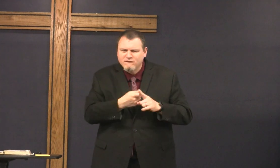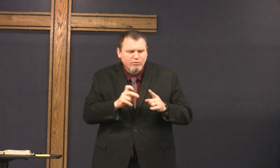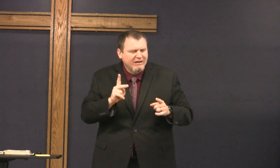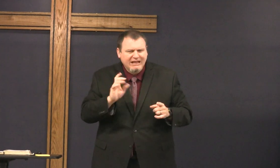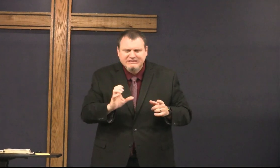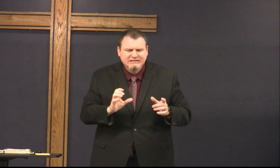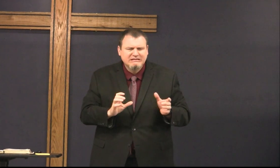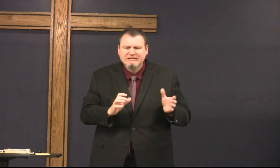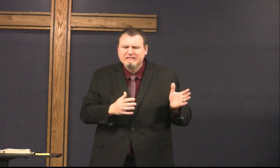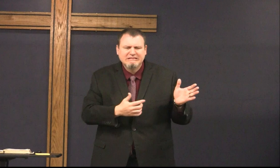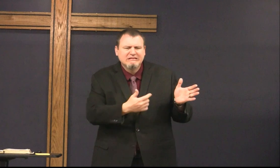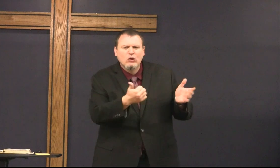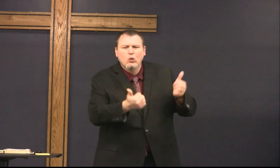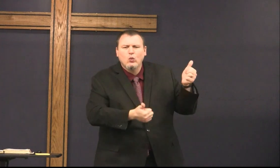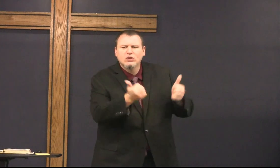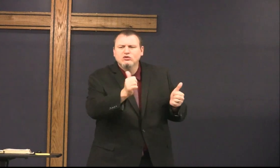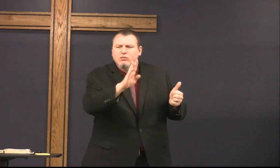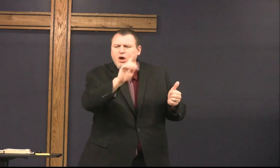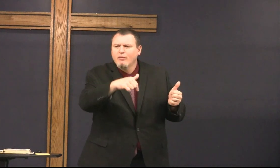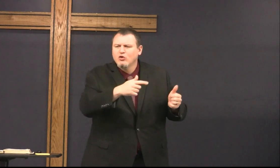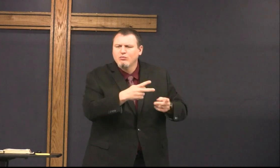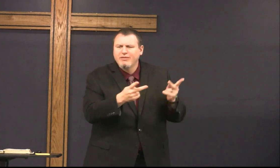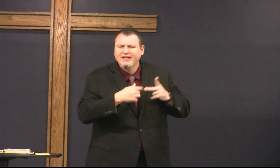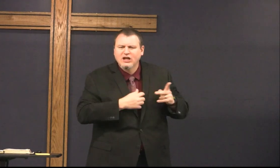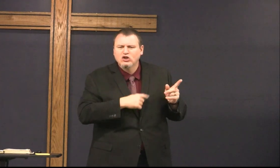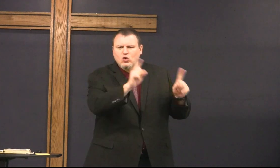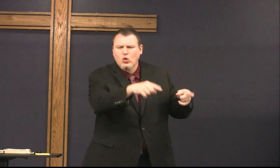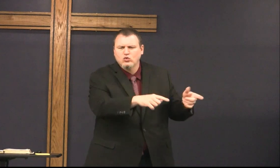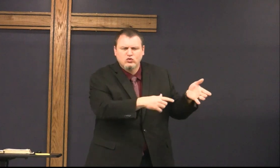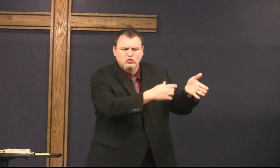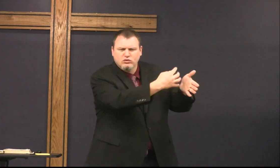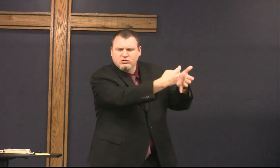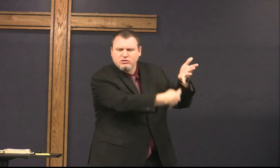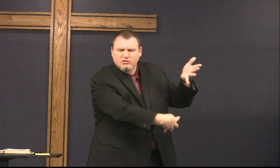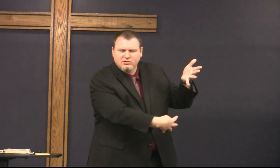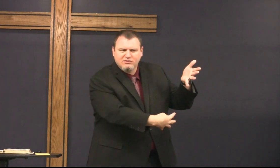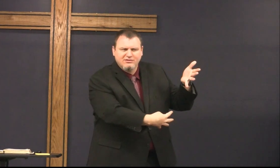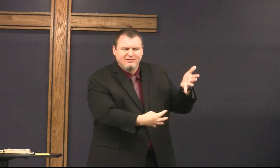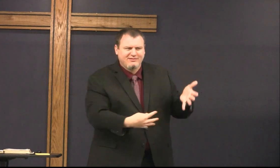came up and said I'm not from Kansas City which is a barbecue place I should